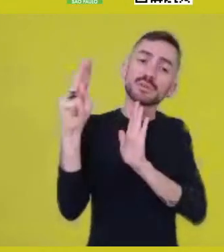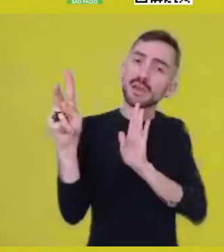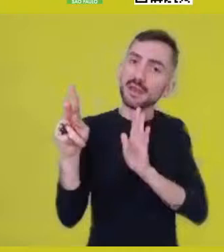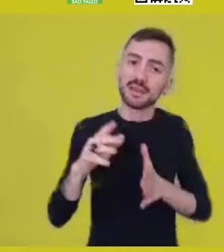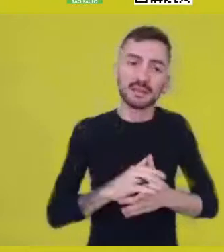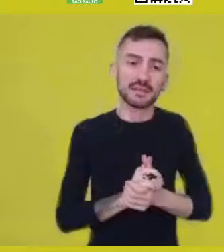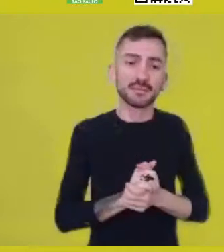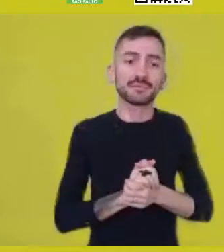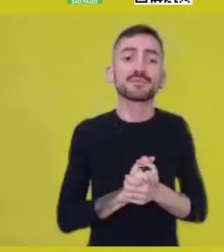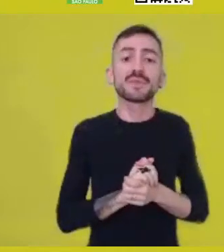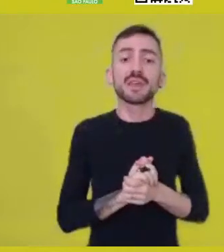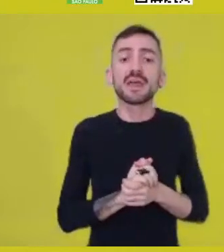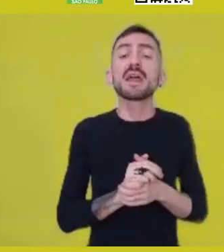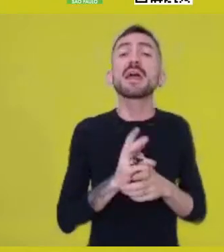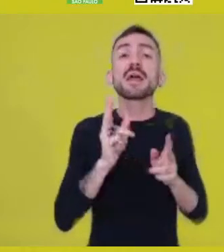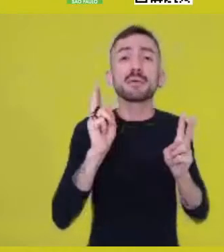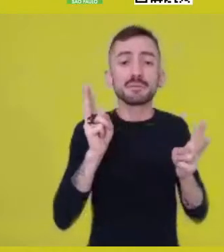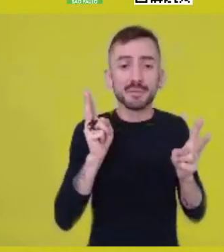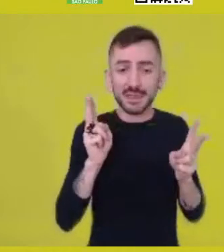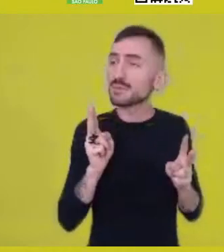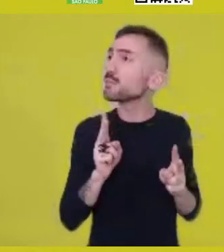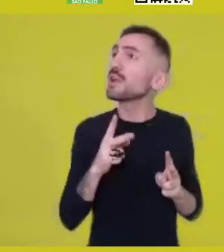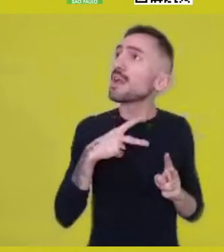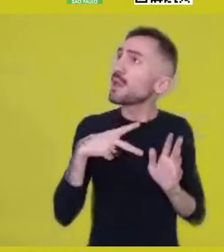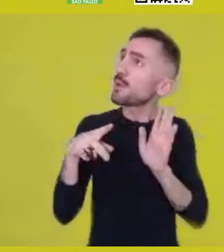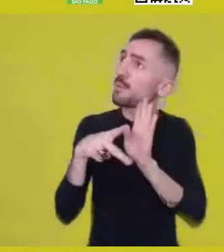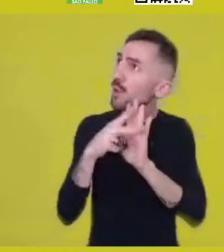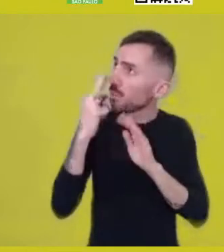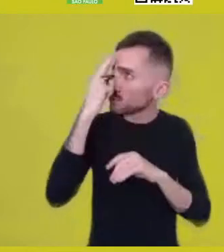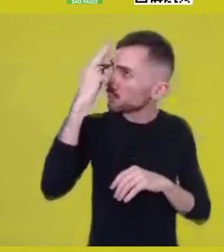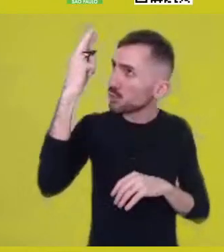It’s the flight of a belonging under the property’s viewpoint.